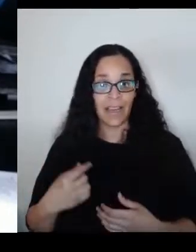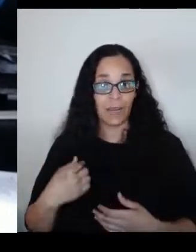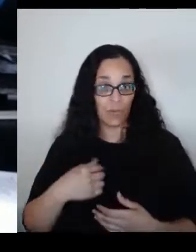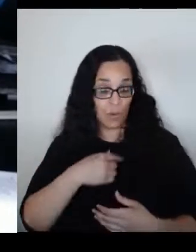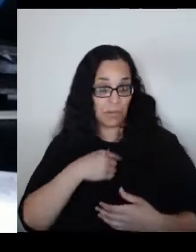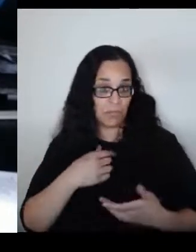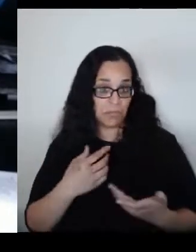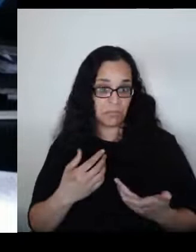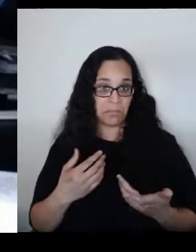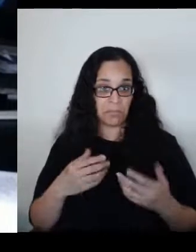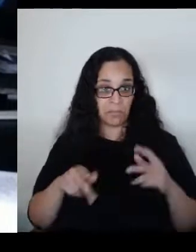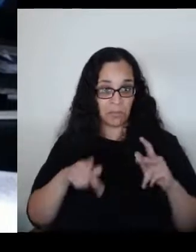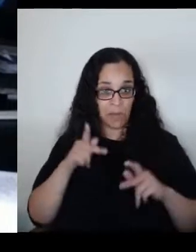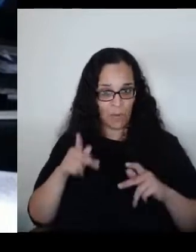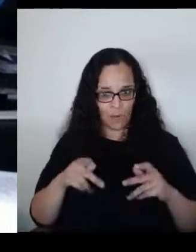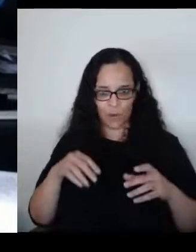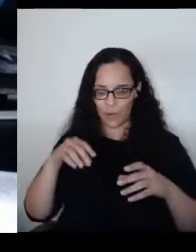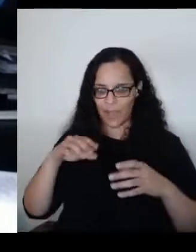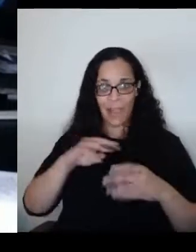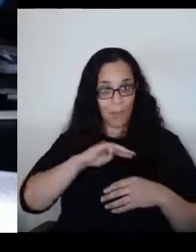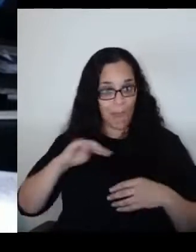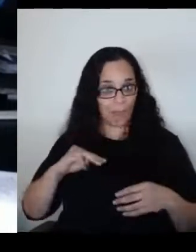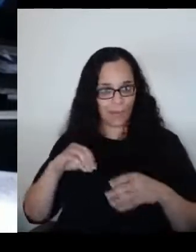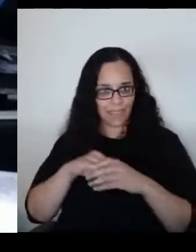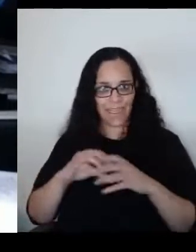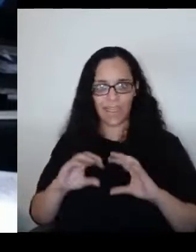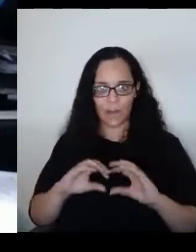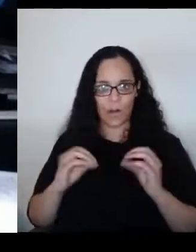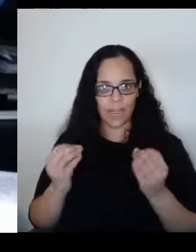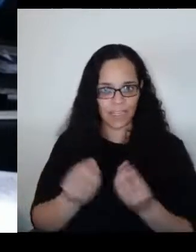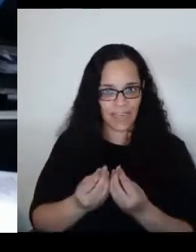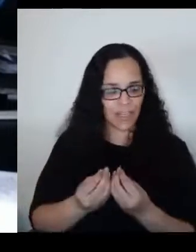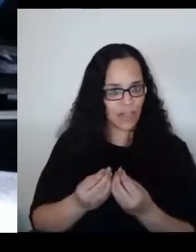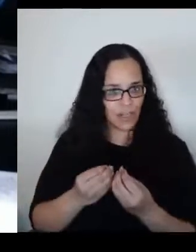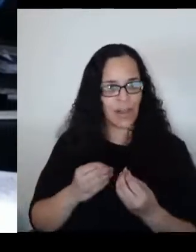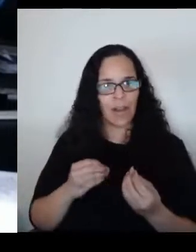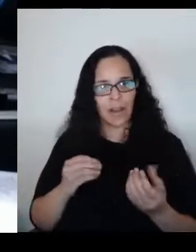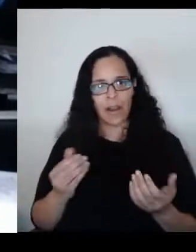reach out through the internet and speaking to children